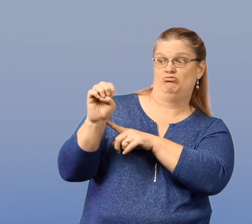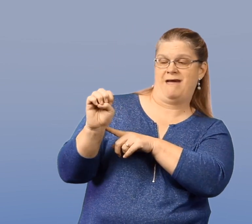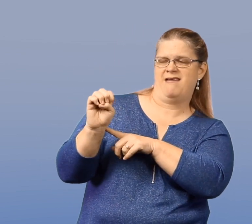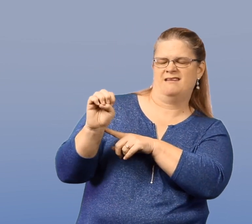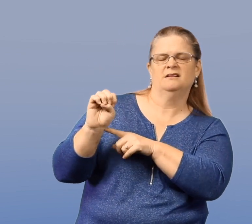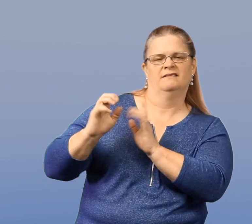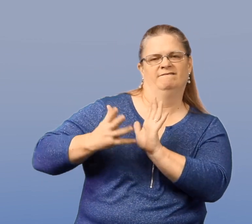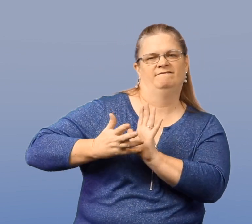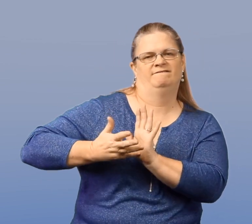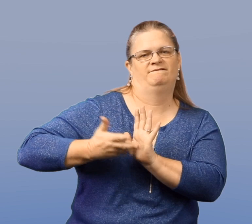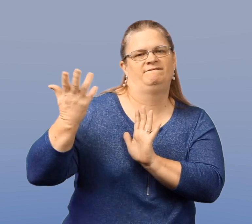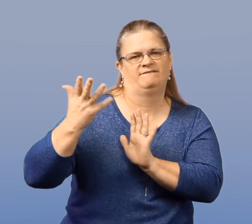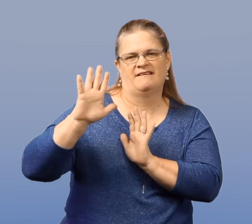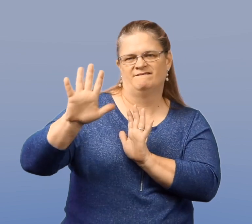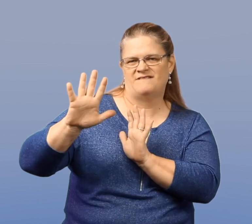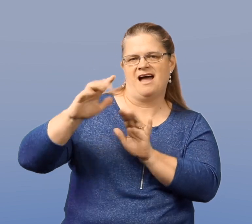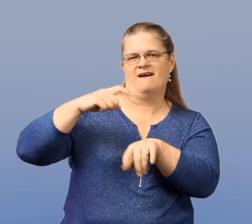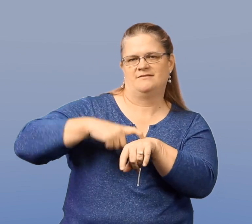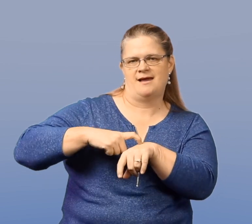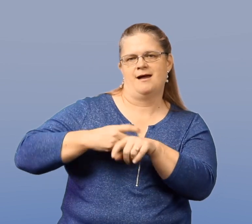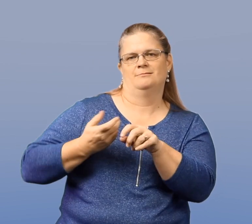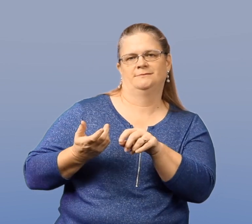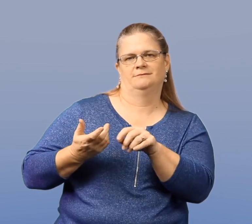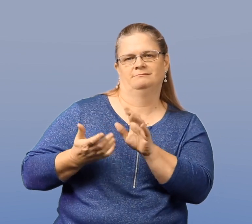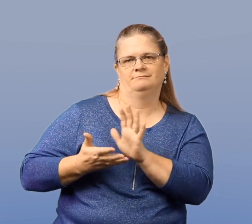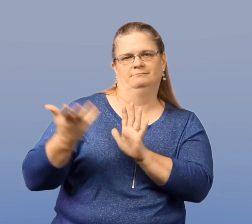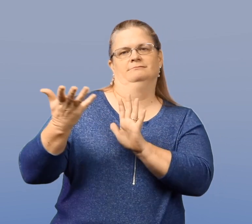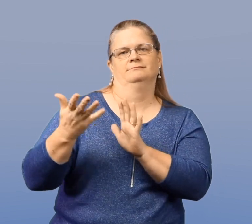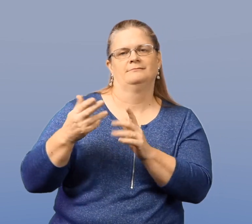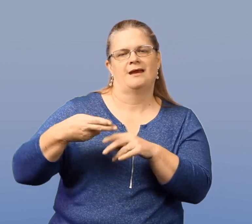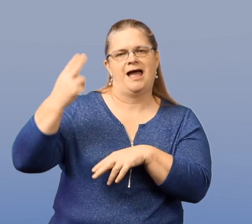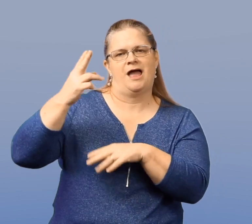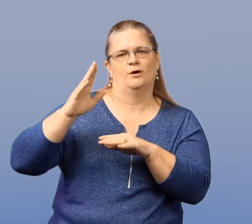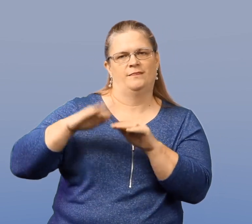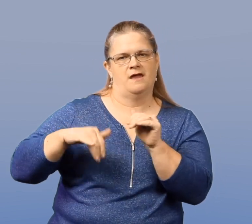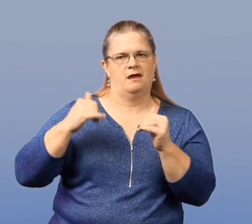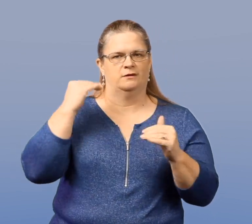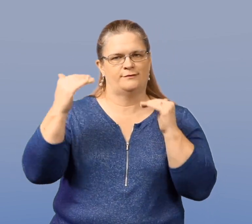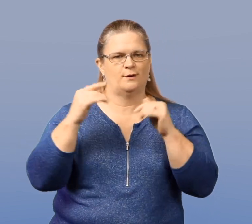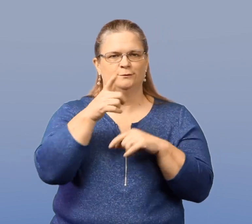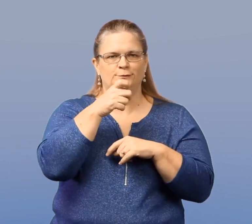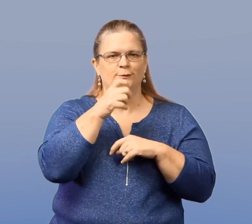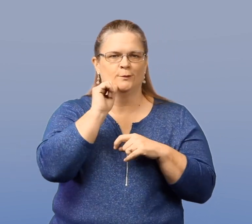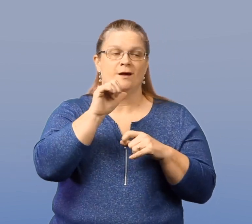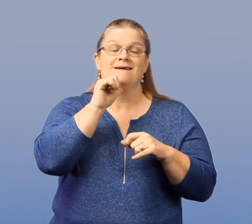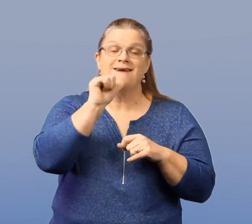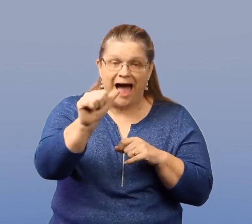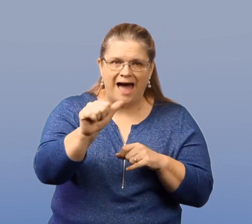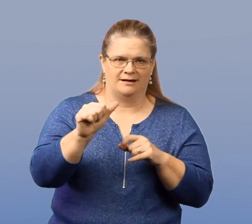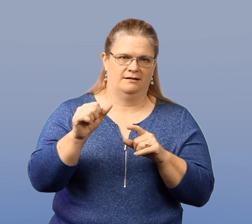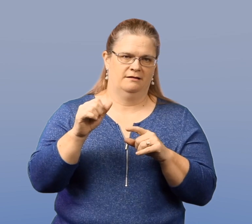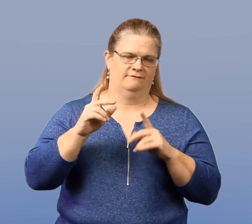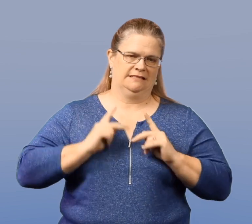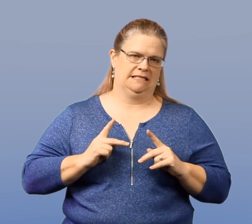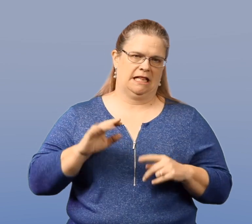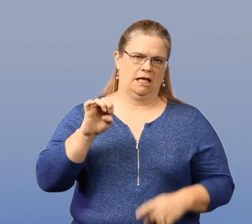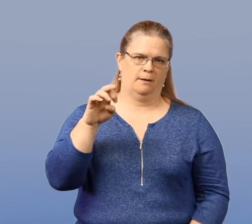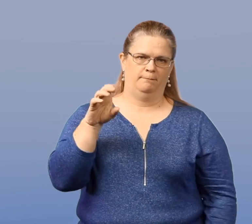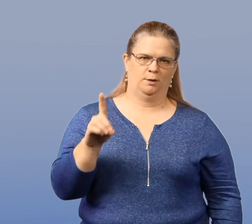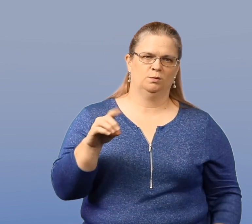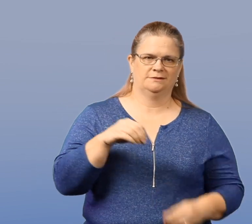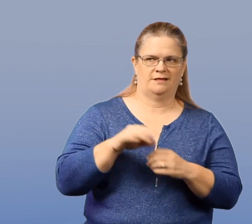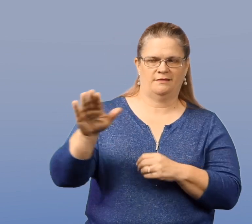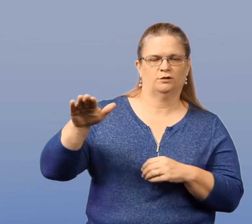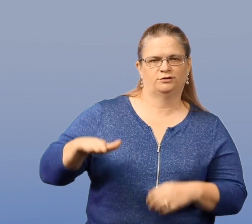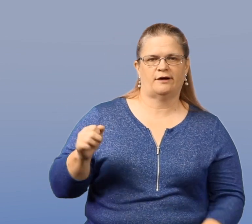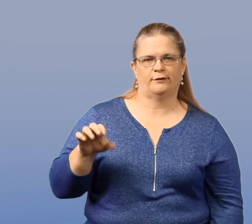That rate is five times higher than adults who were not physically abused during childhood.